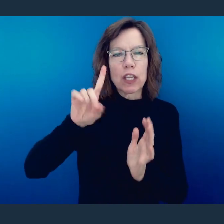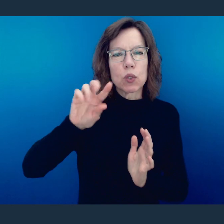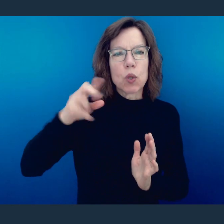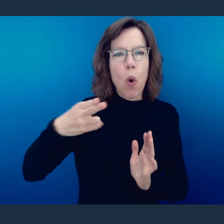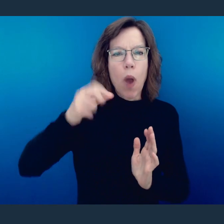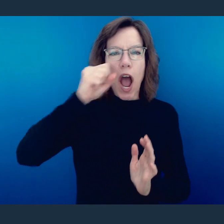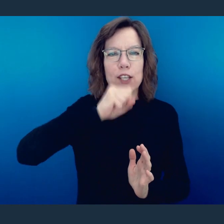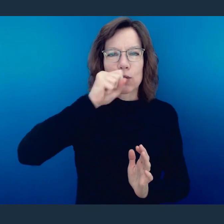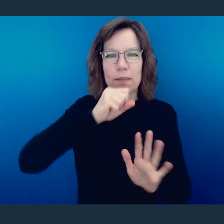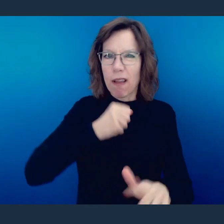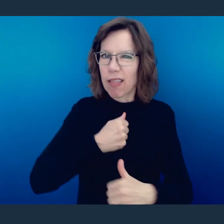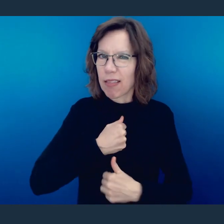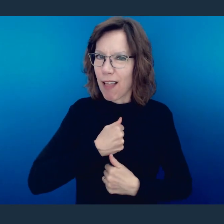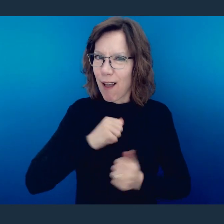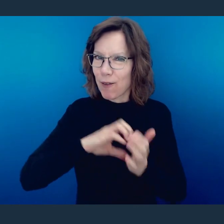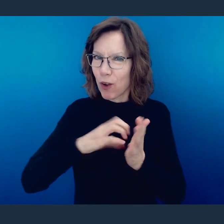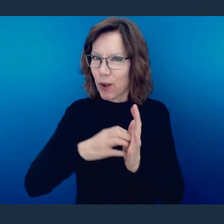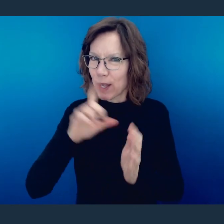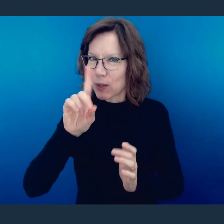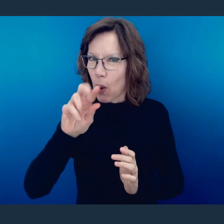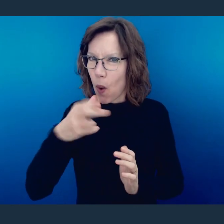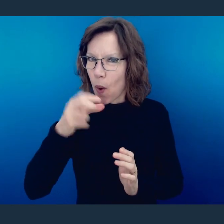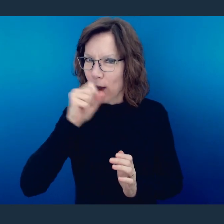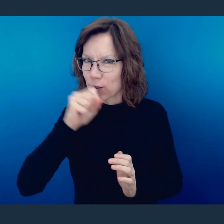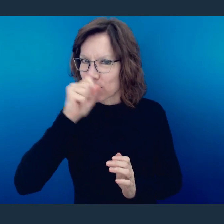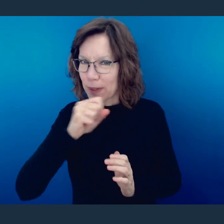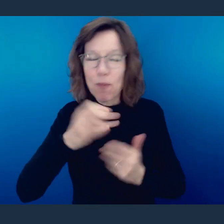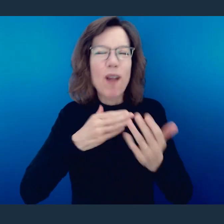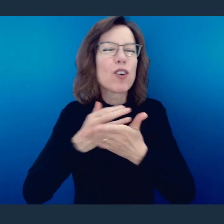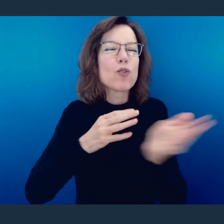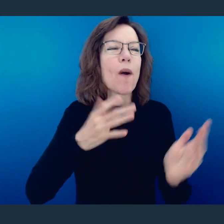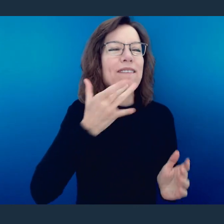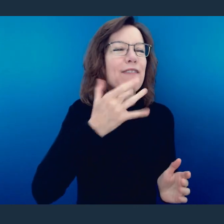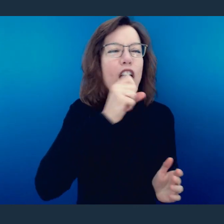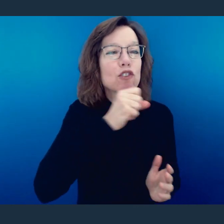ice cream -- I like cookie dough ice cream -- or whatever your favorite ice cream is